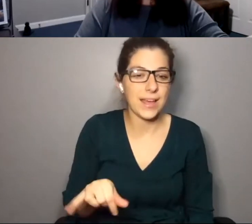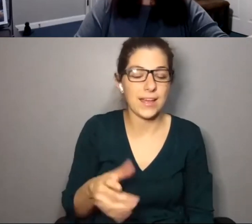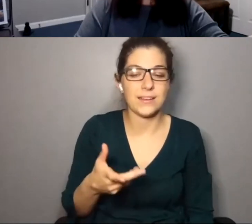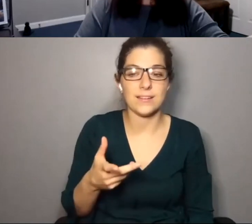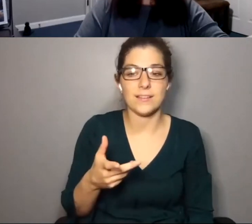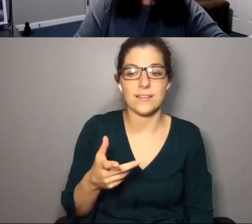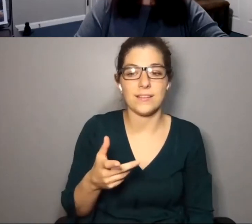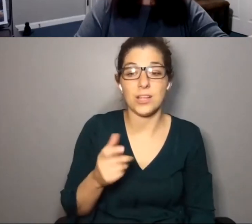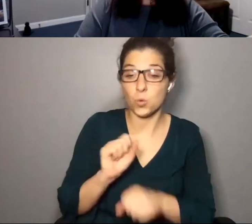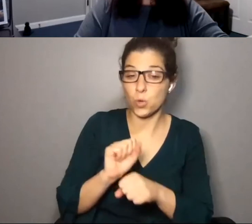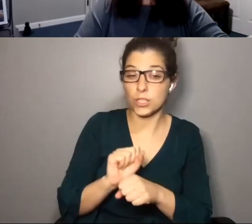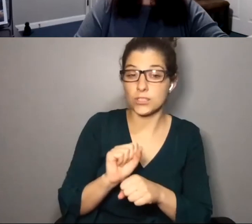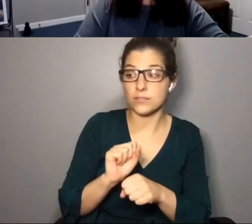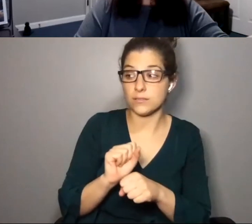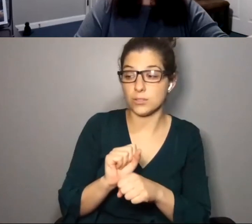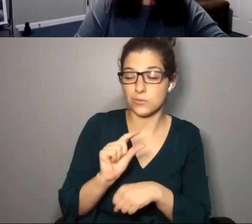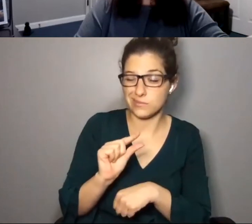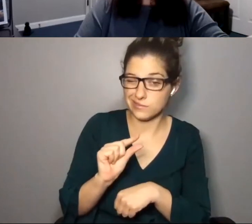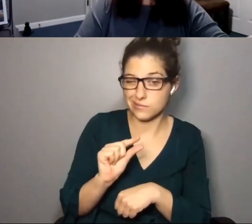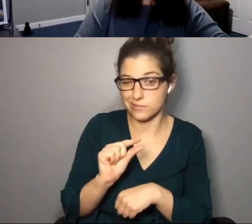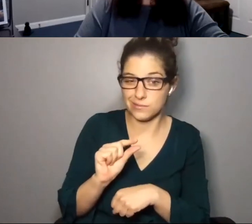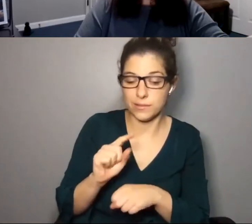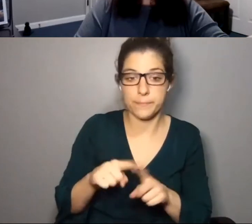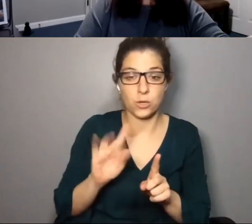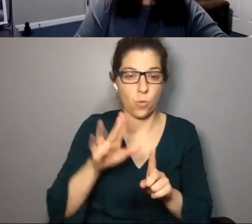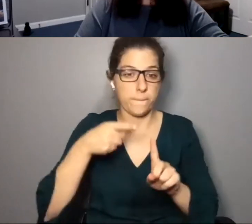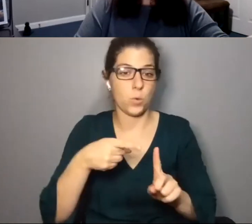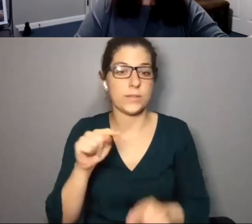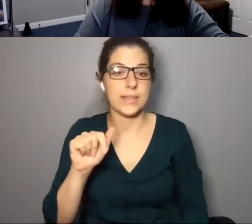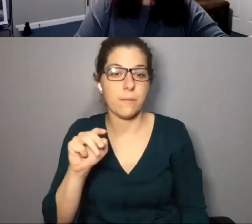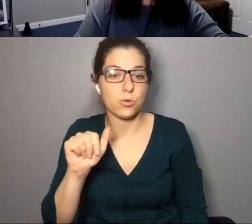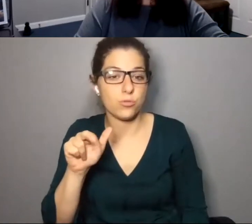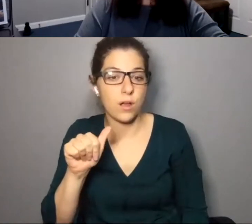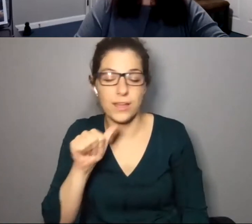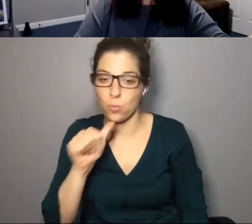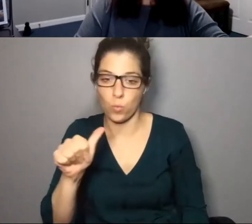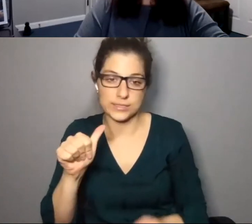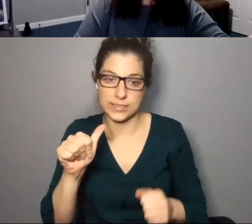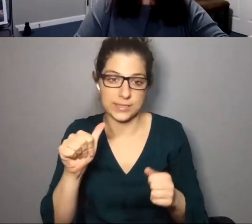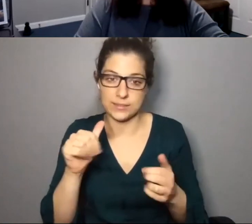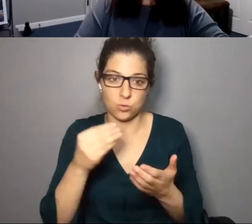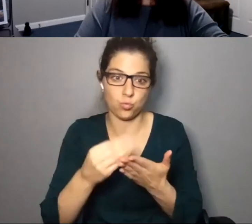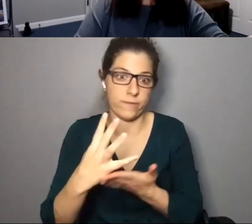artists being presented, things like that. It worked to a little extent, but to your point, Tamara, it wasn't hugely revenue generating